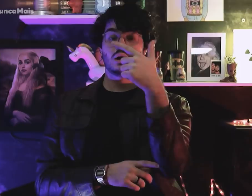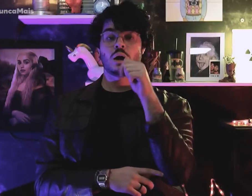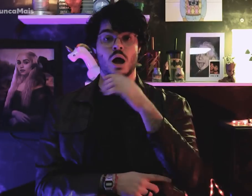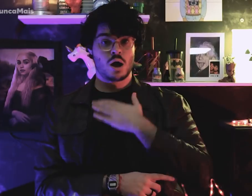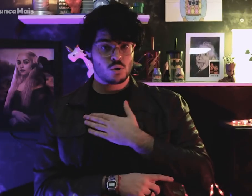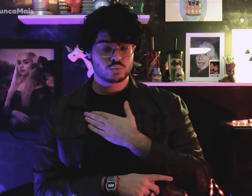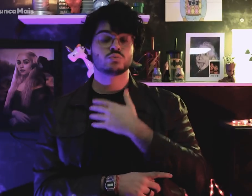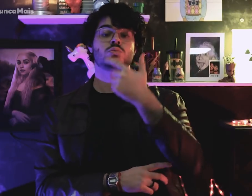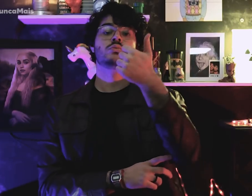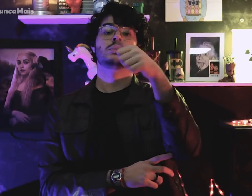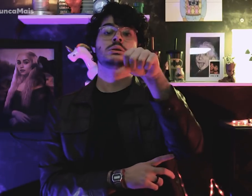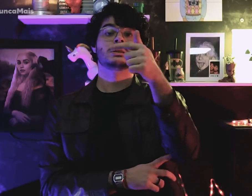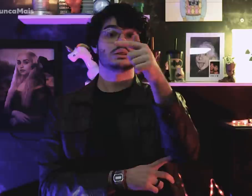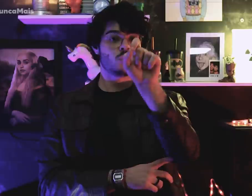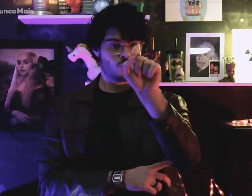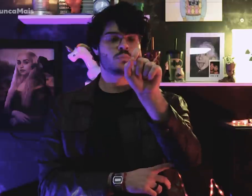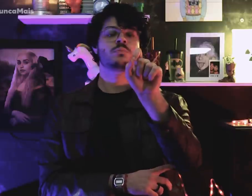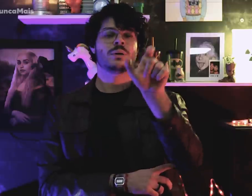Em 12 de agosto de 1970,